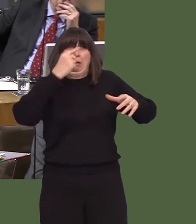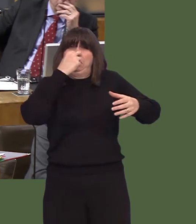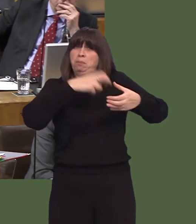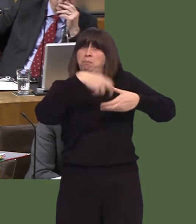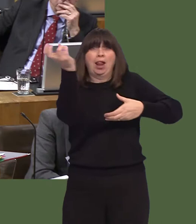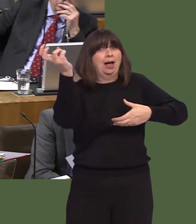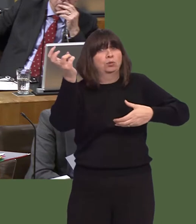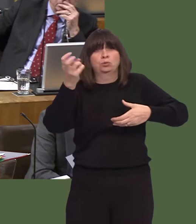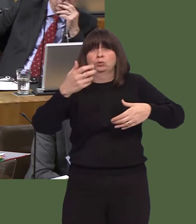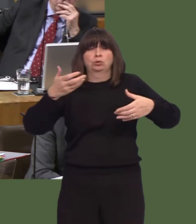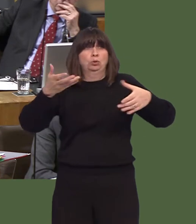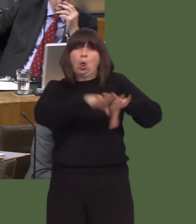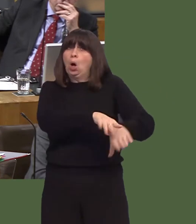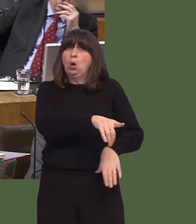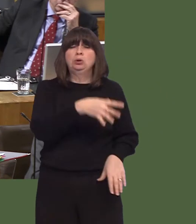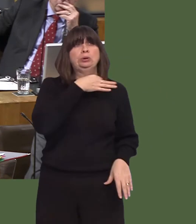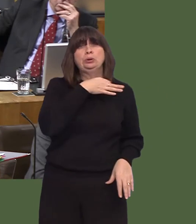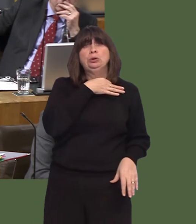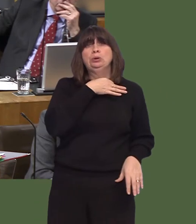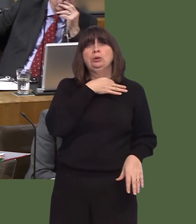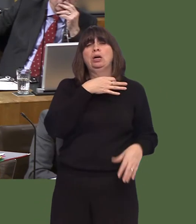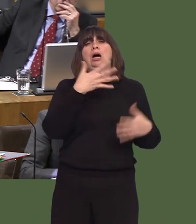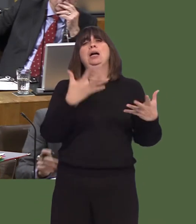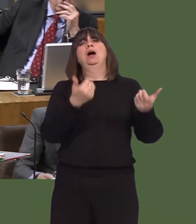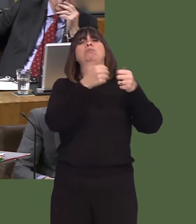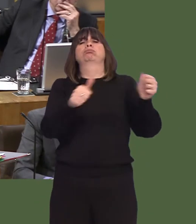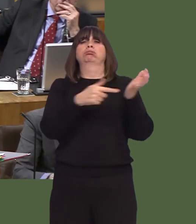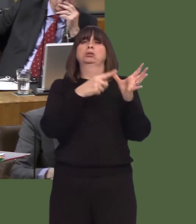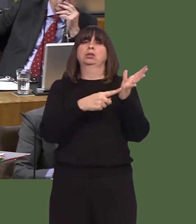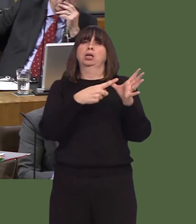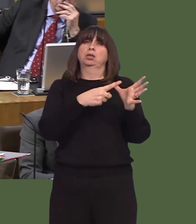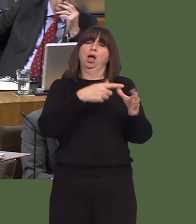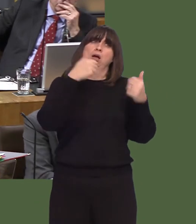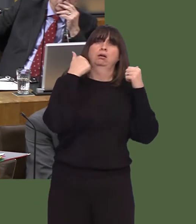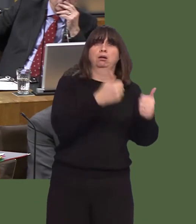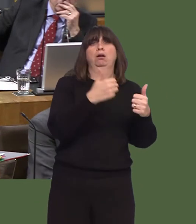Ac, wrth gwrs, trwy ddefnyddio tasglu'r Cymoedd, a hefyd gweithio gyda'r fargen ddinesig, mae'n